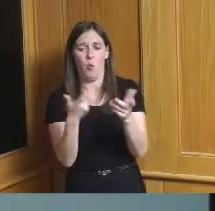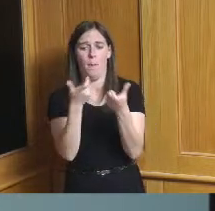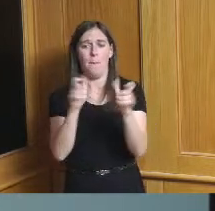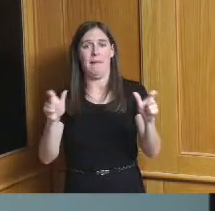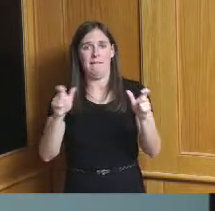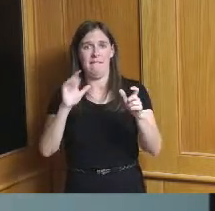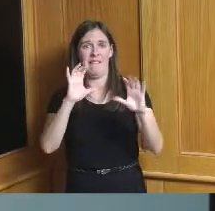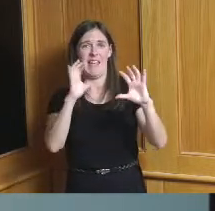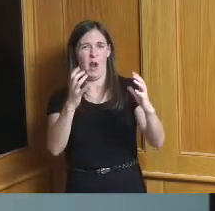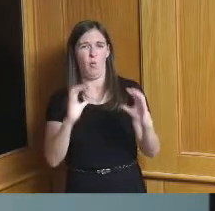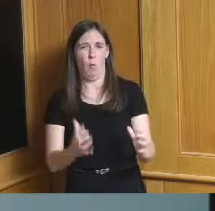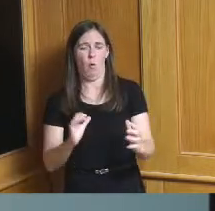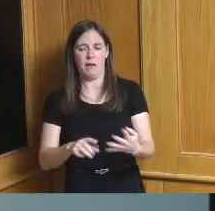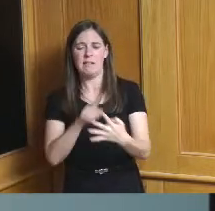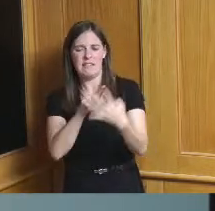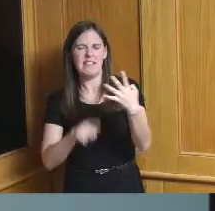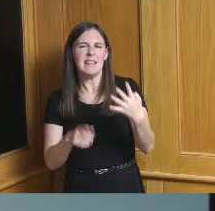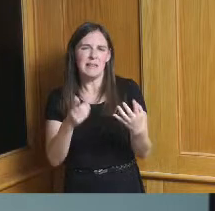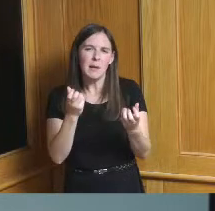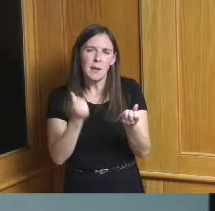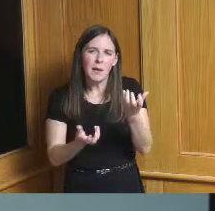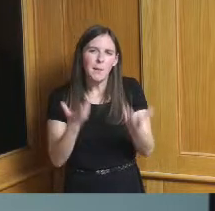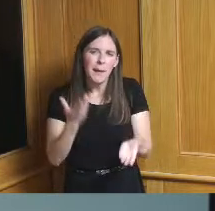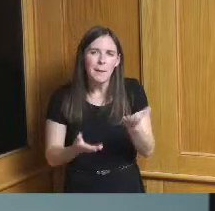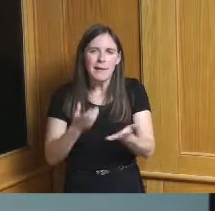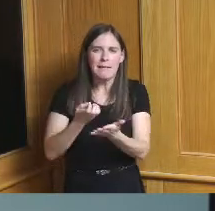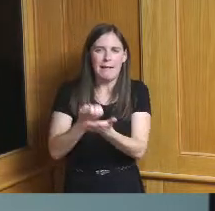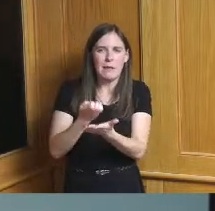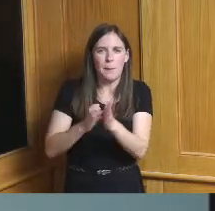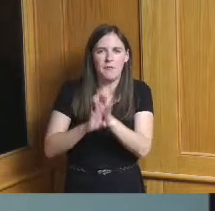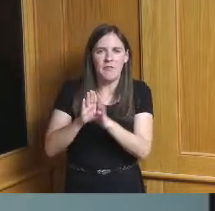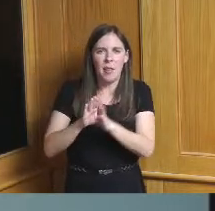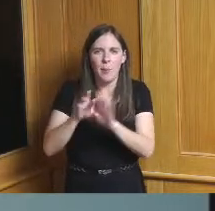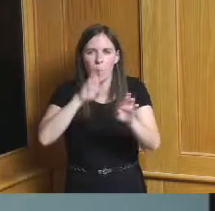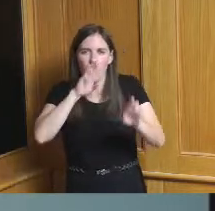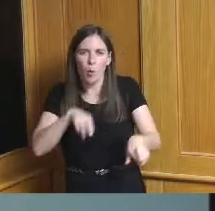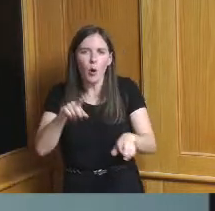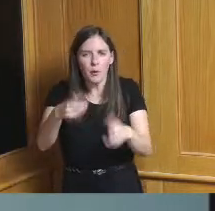some of these look familiar to an economic development report some maybe not so much talking